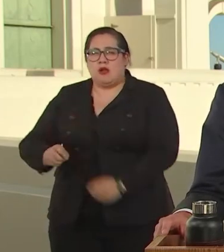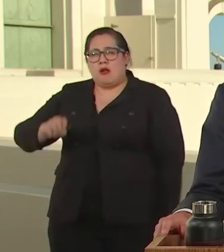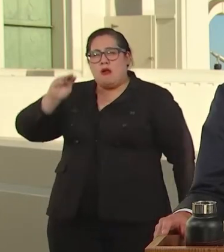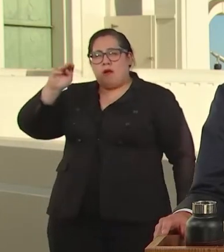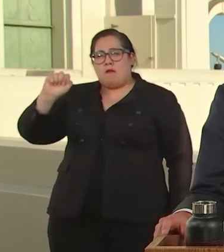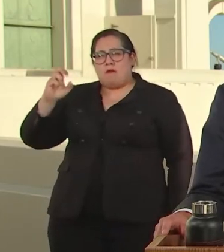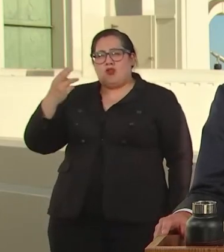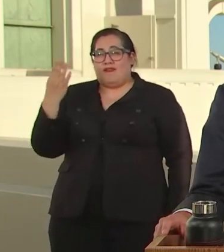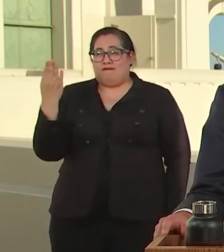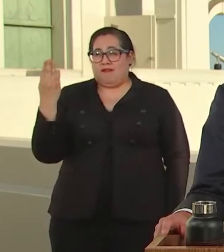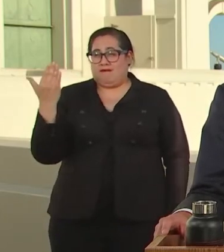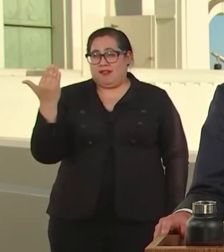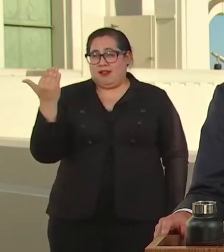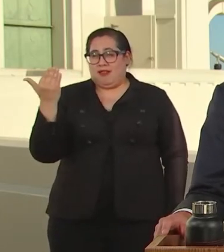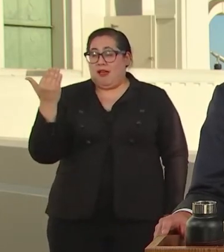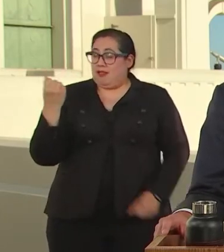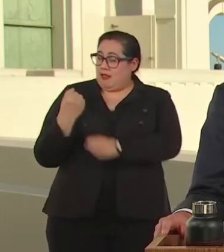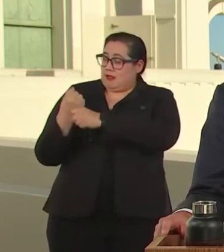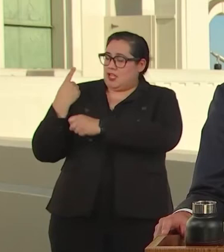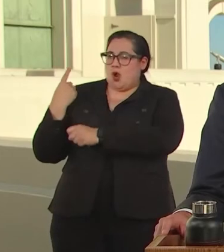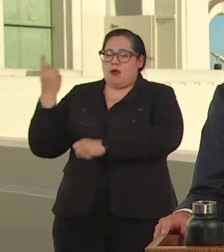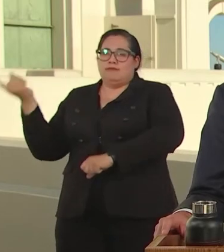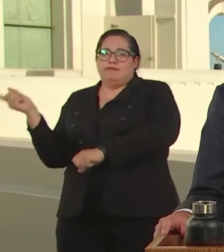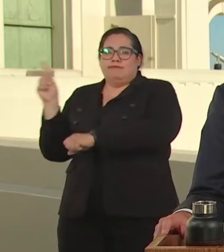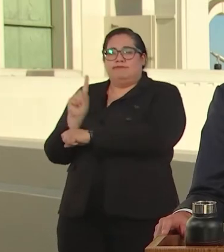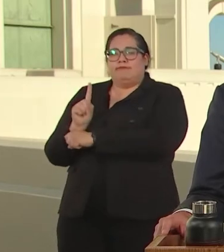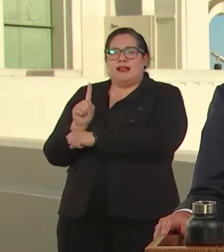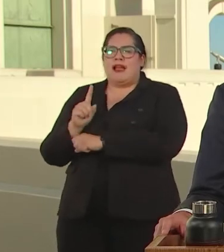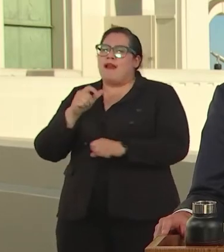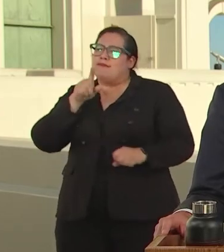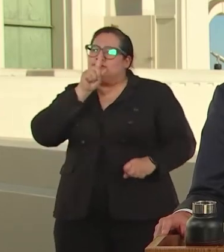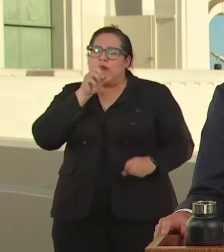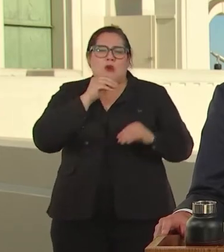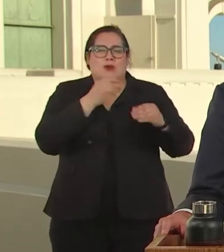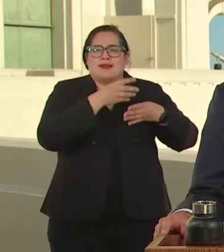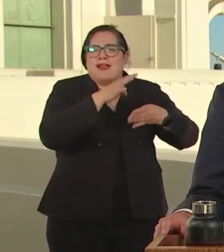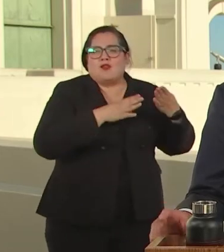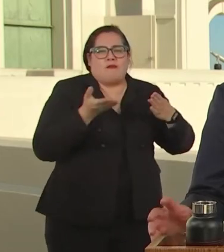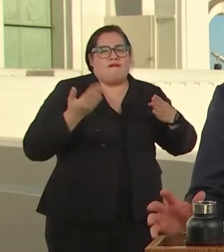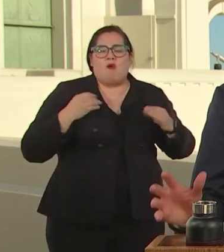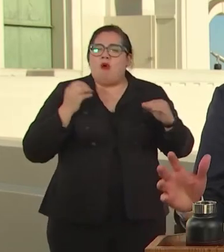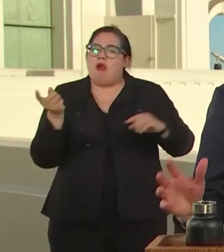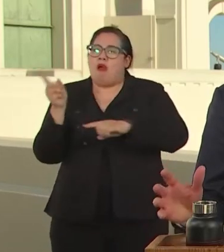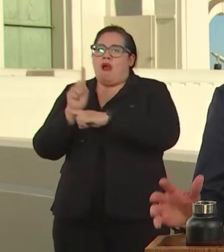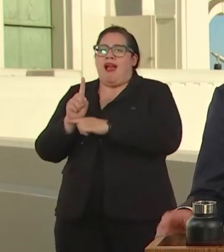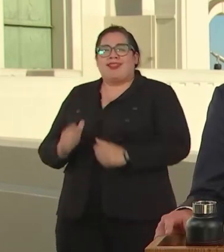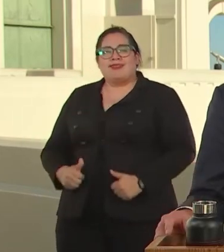TO YOU WITH AN UNSCALED ADDRESS ON TELEVISION ASKING YOU TO STAND APART AND PULL TOGETHER.